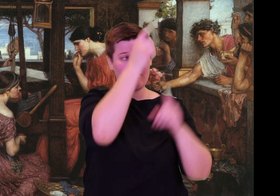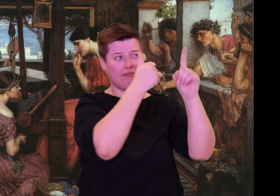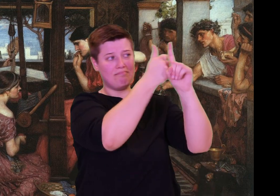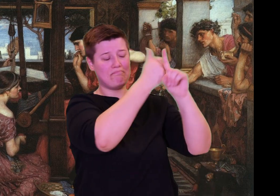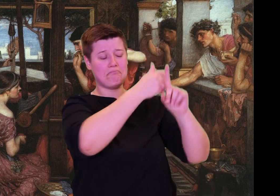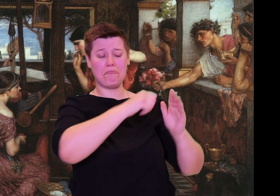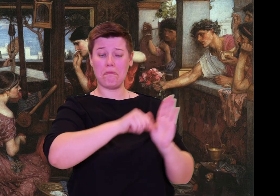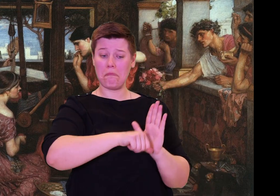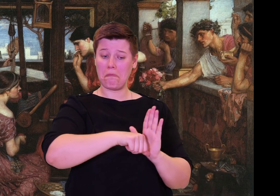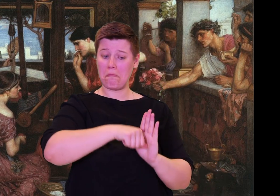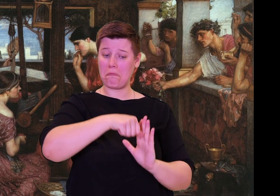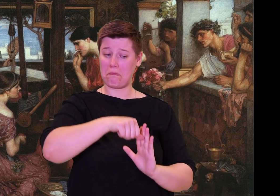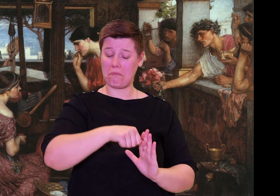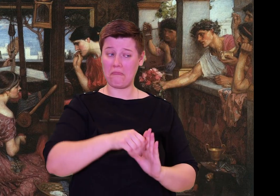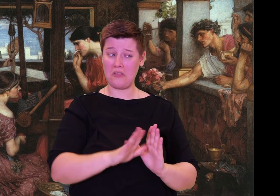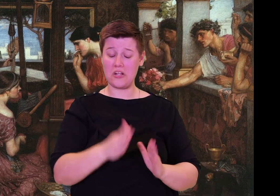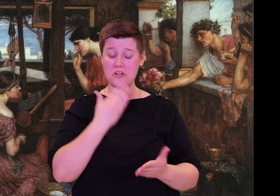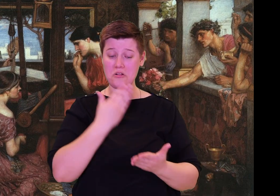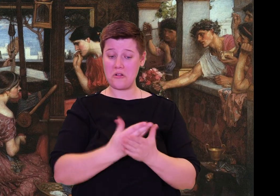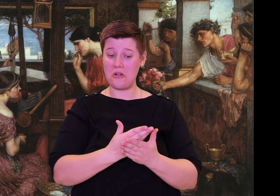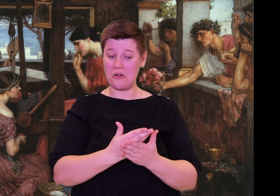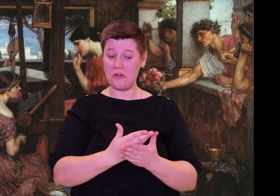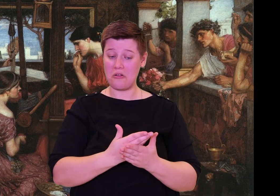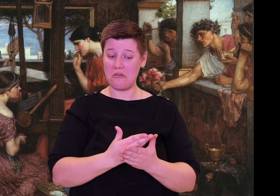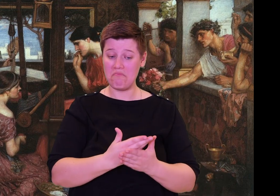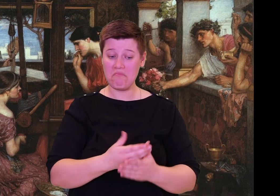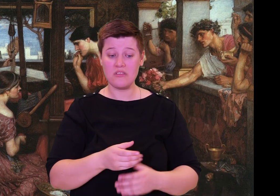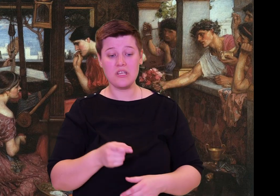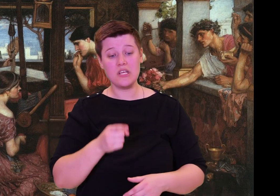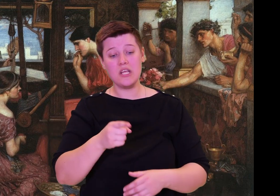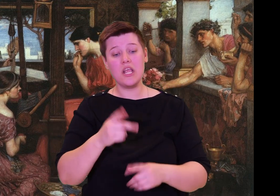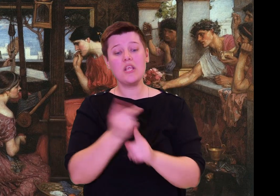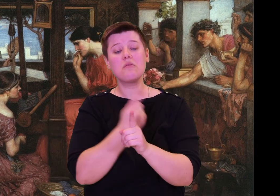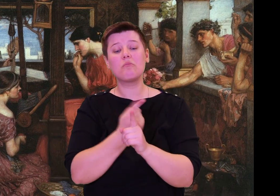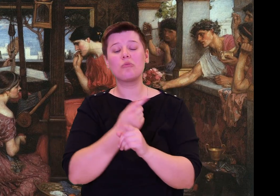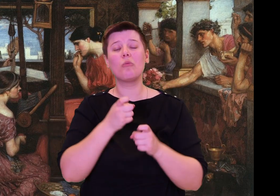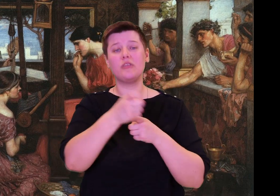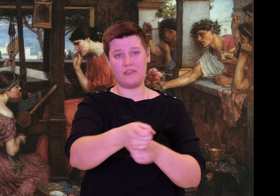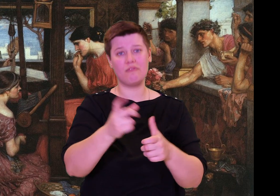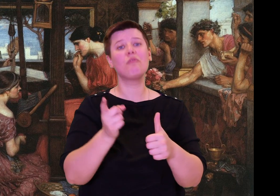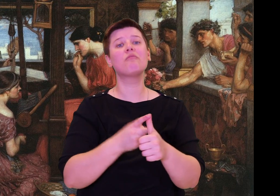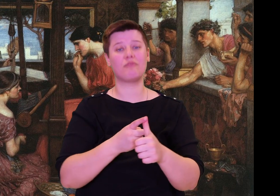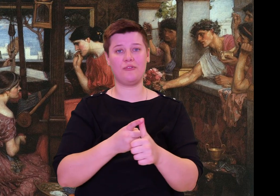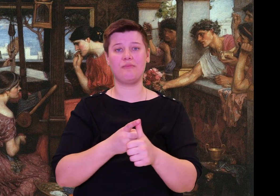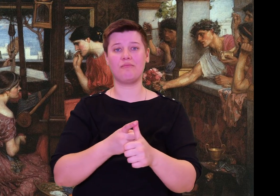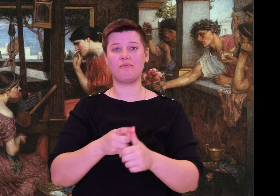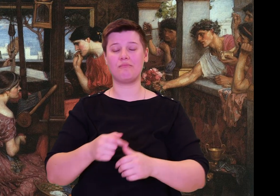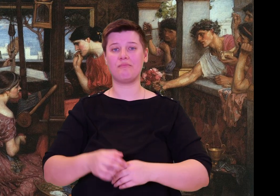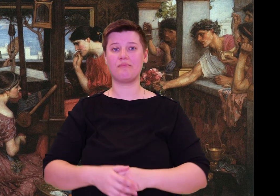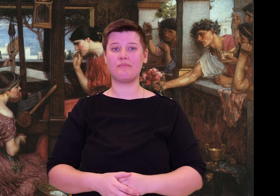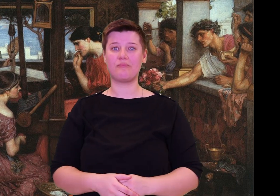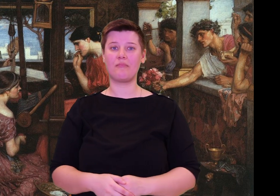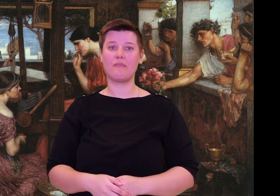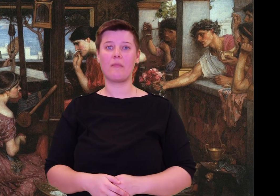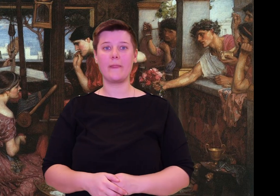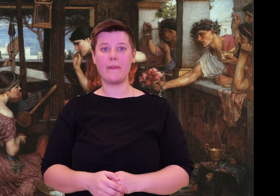This feast is in his honor; pay him proper dues. Then give the boy